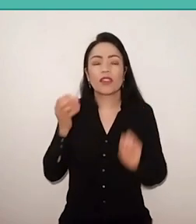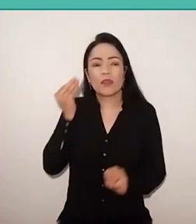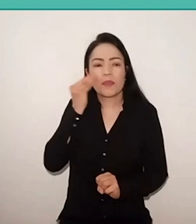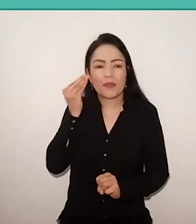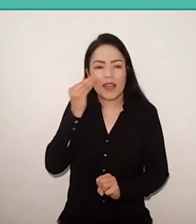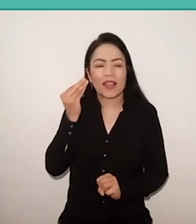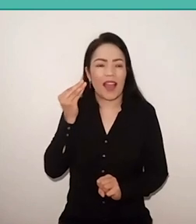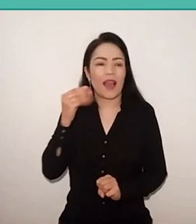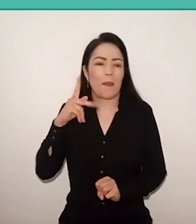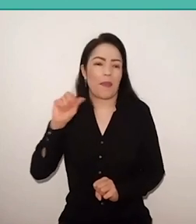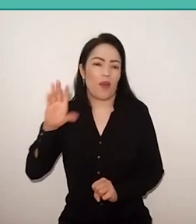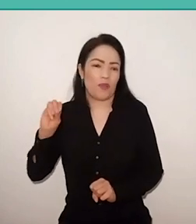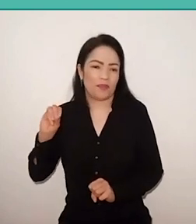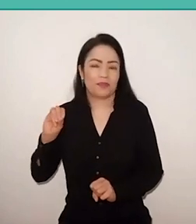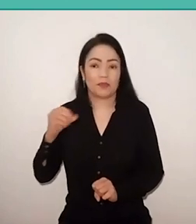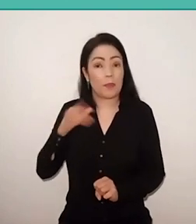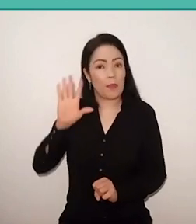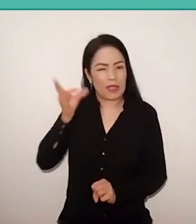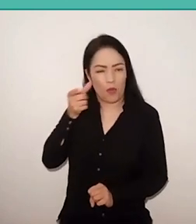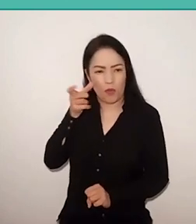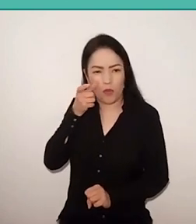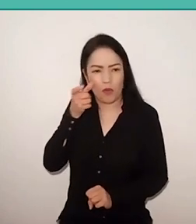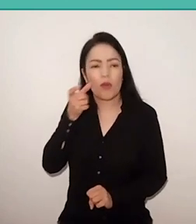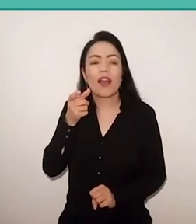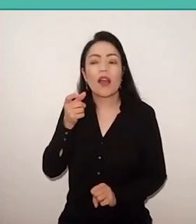But I noticed that the teachers were afraid.